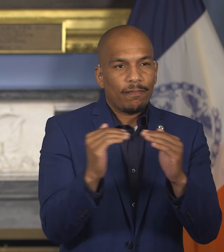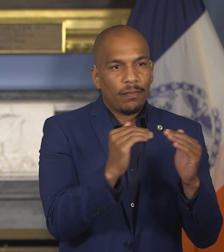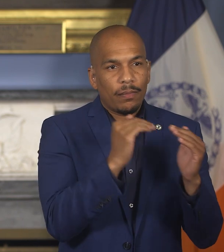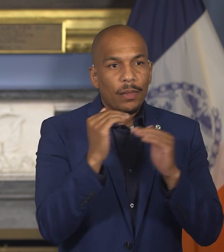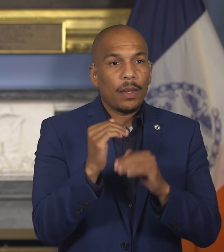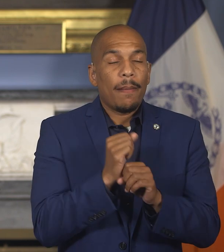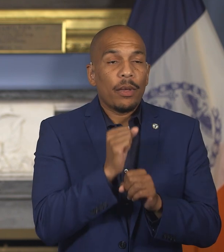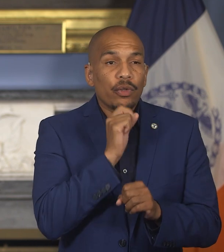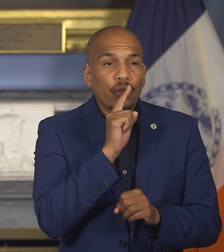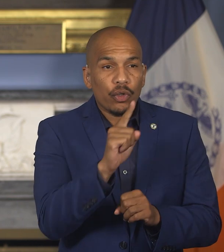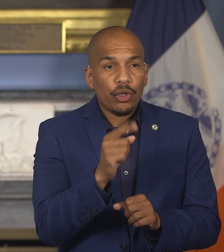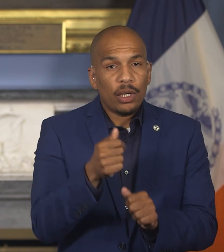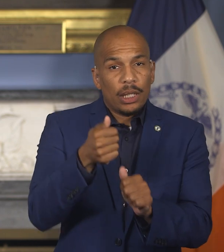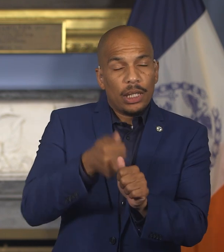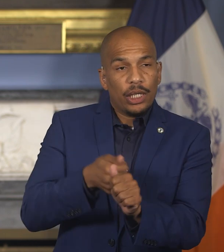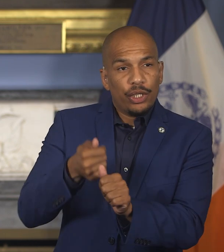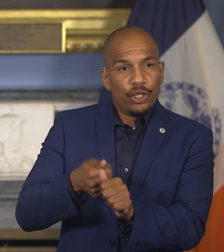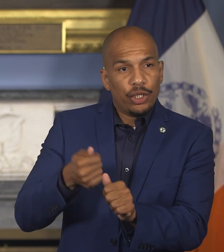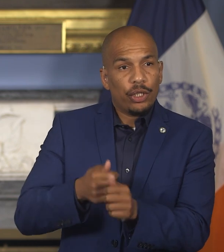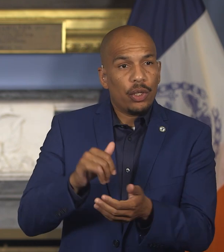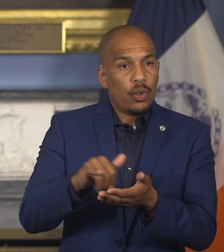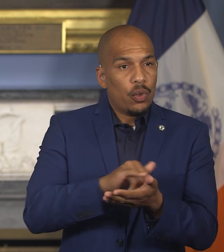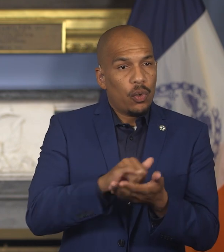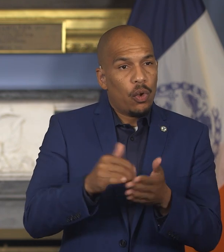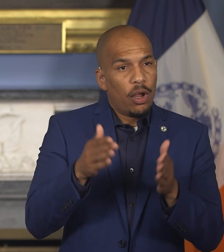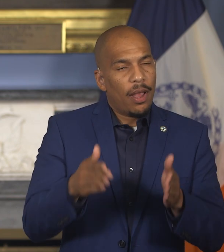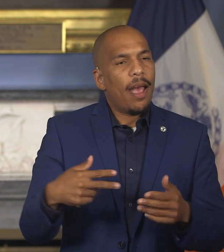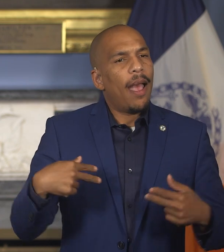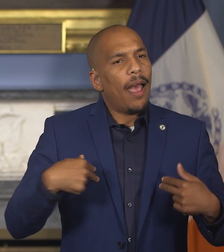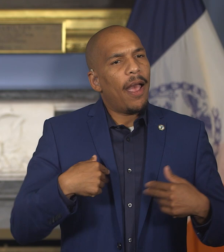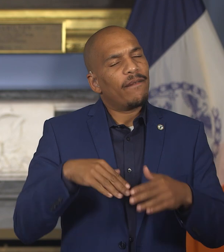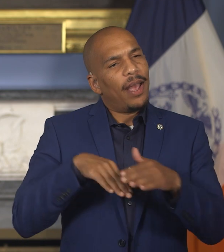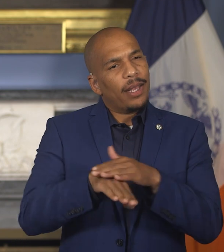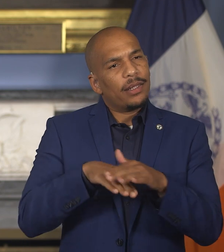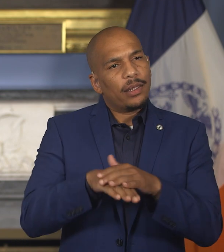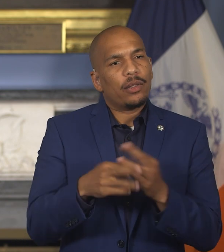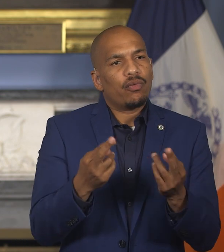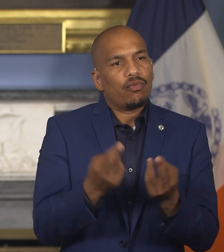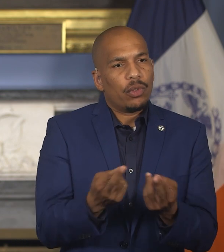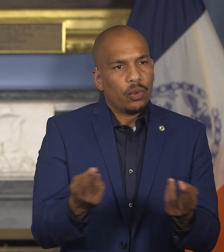has access to the resources they need to Get Stuff Done